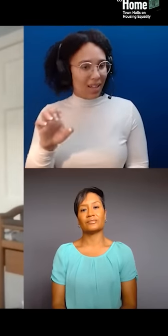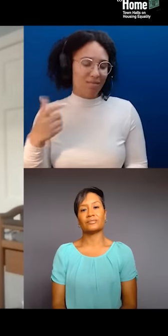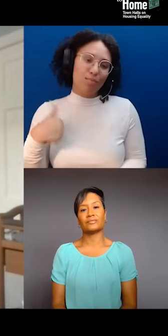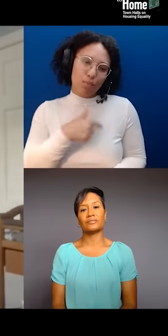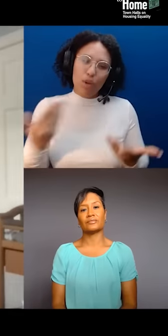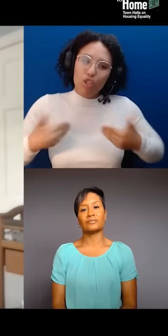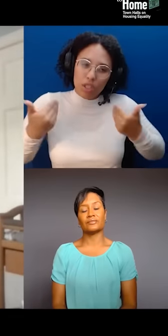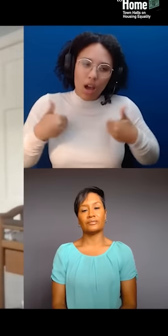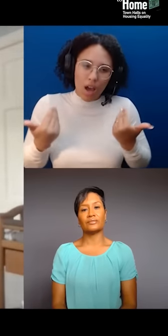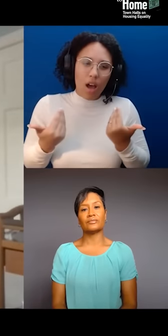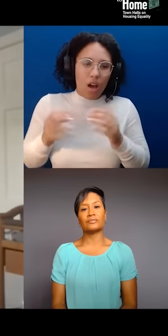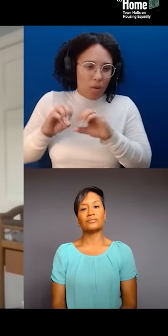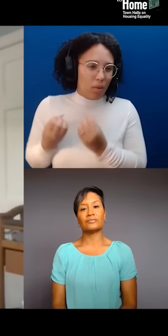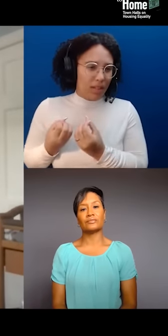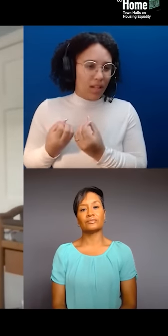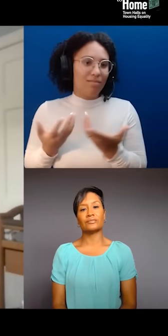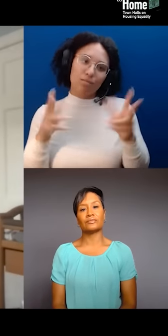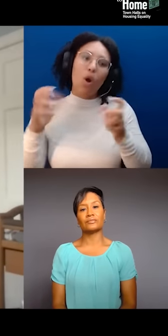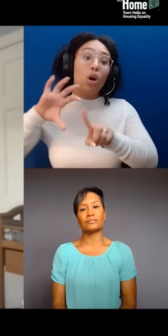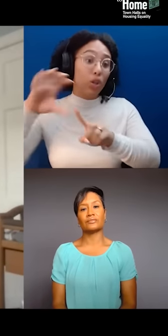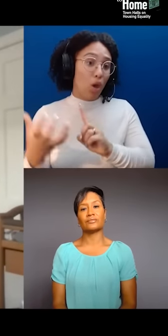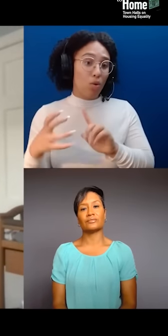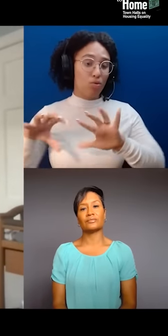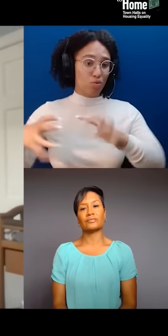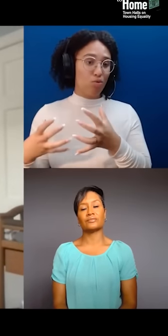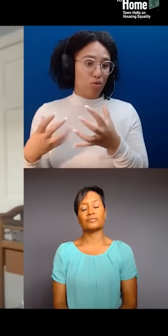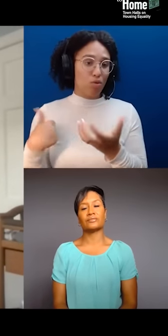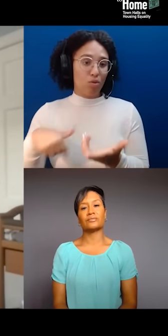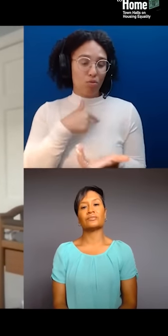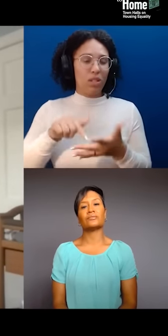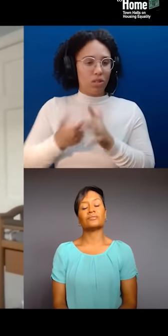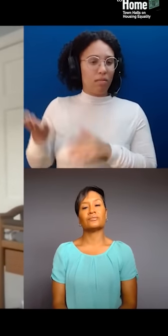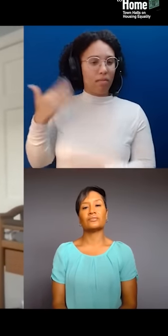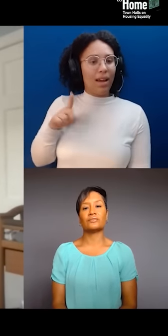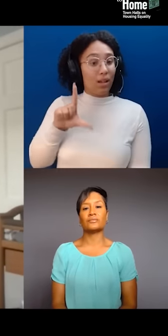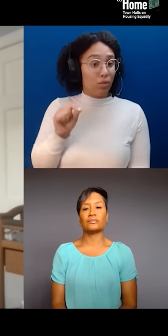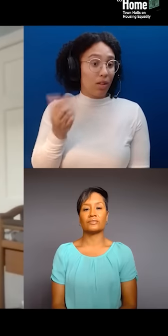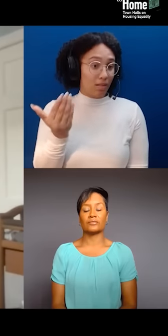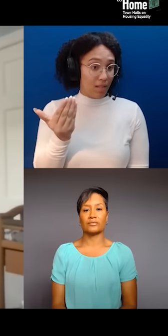collective, a cultural collective, started in 2015. But we've been working very closely